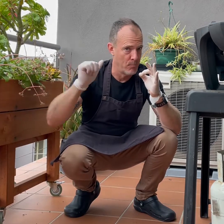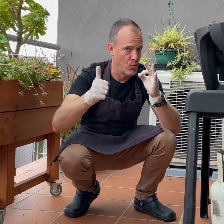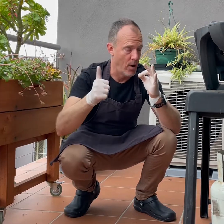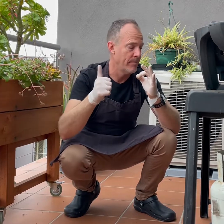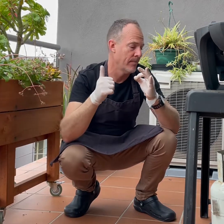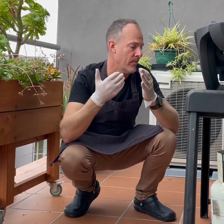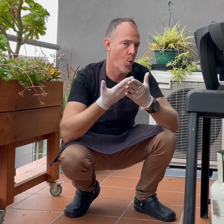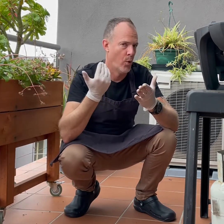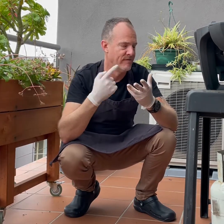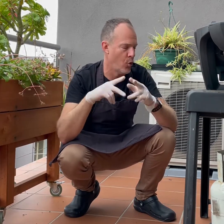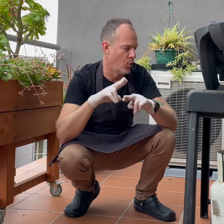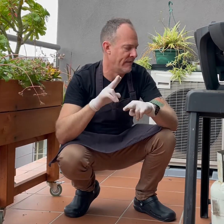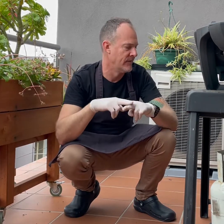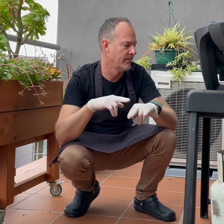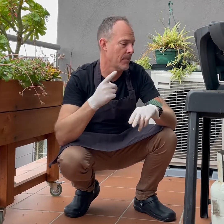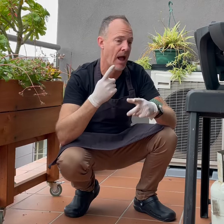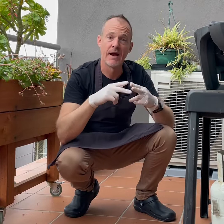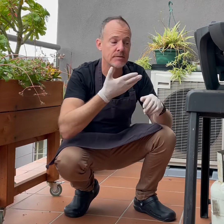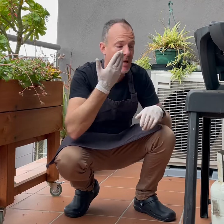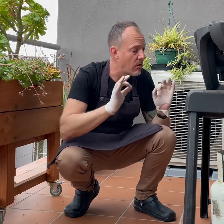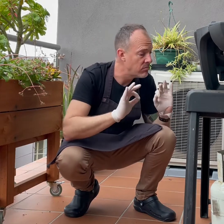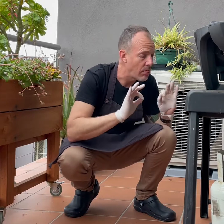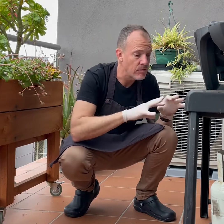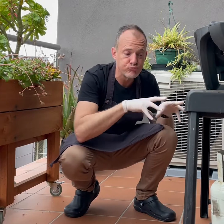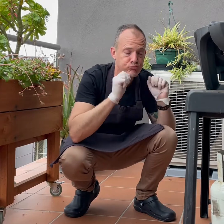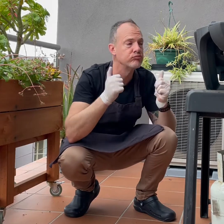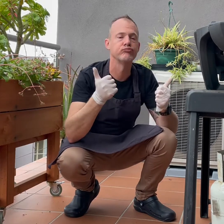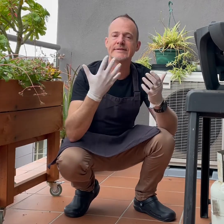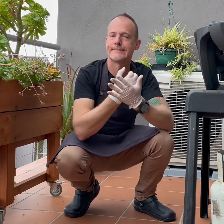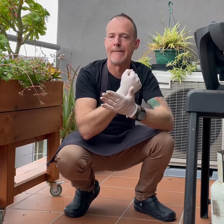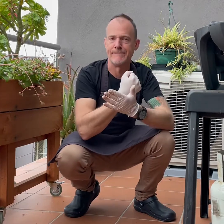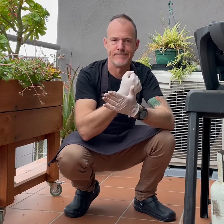If you can't smell anything, it's safe.